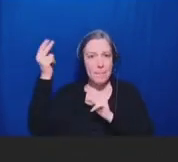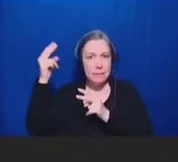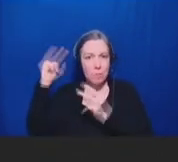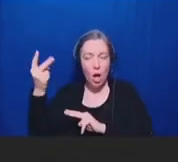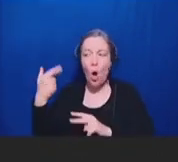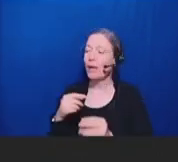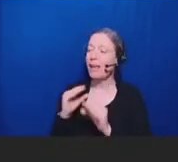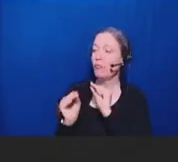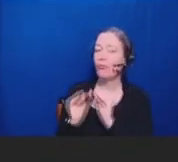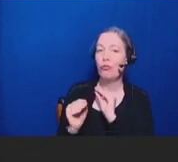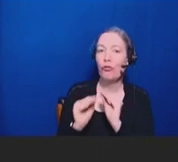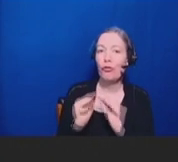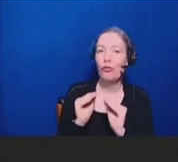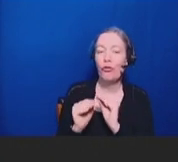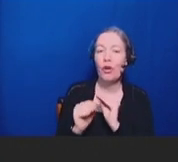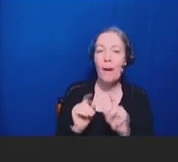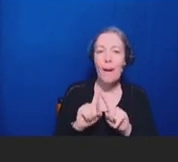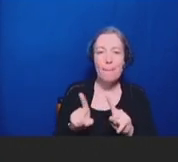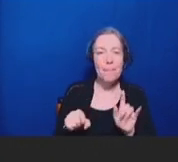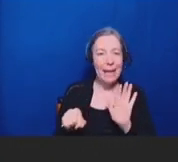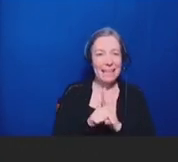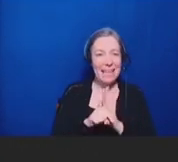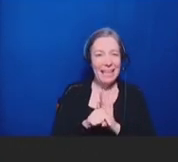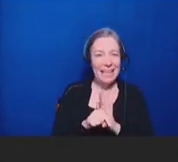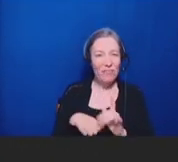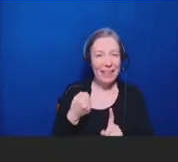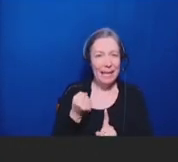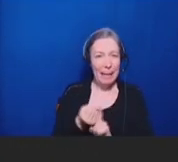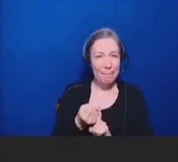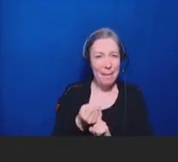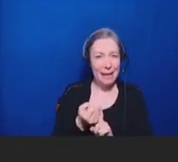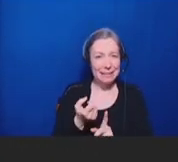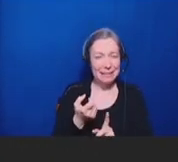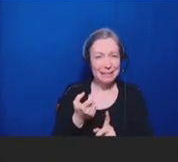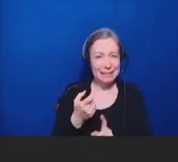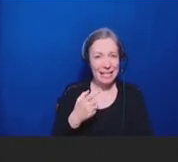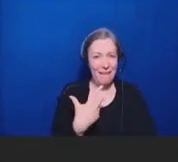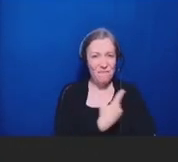impacts the thing we care about and by reducing vaccination intentions among those who have